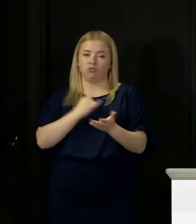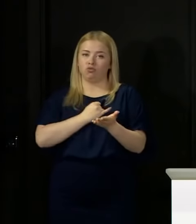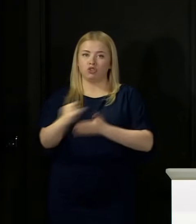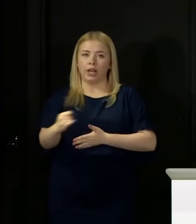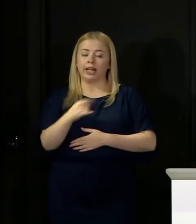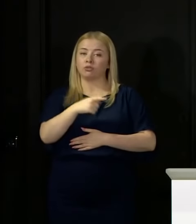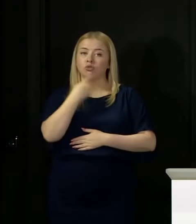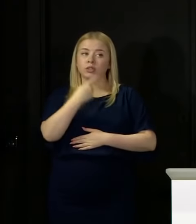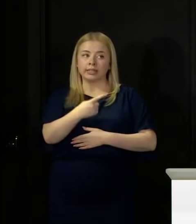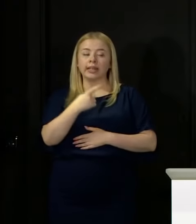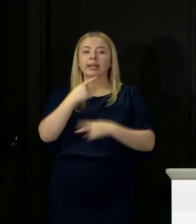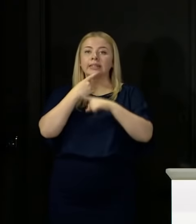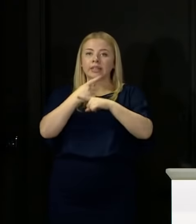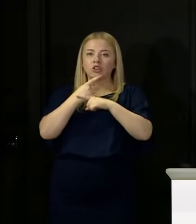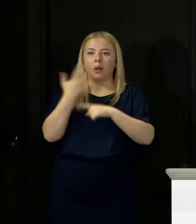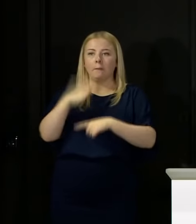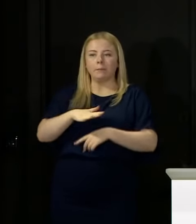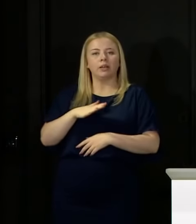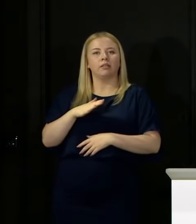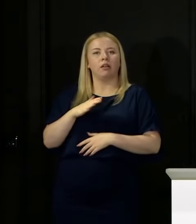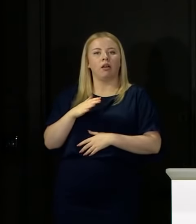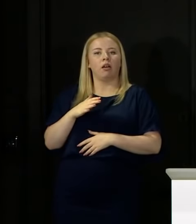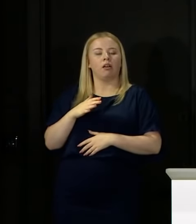the way you have described there.